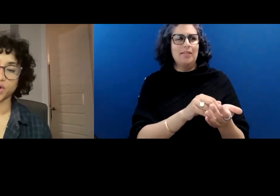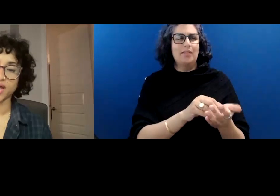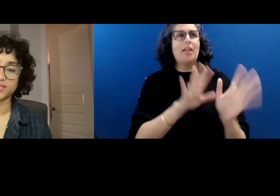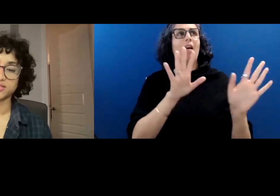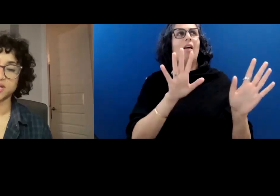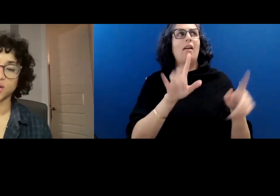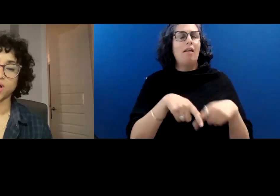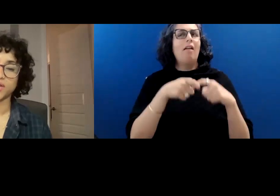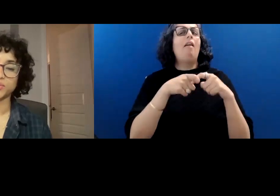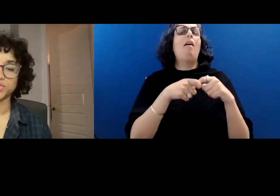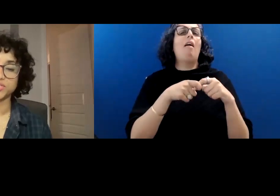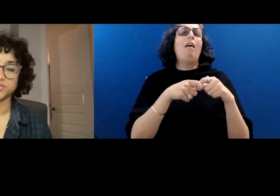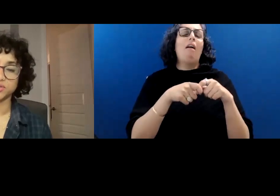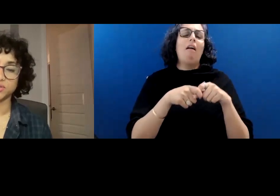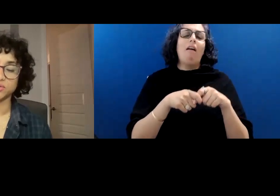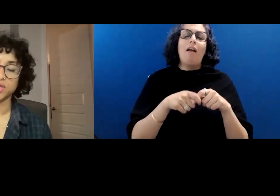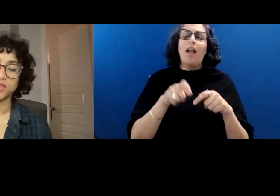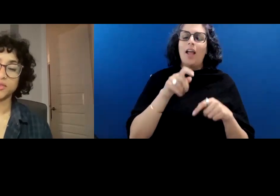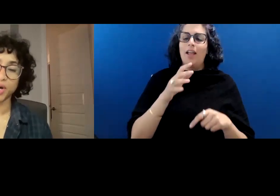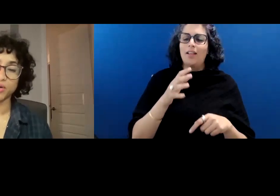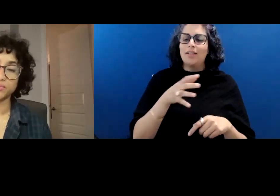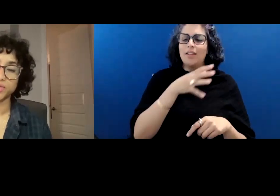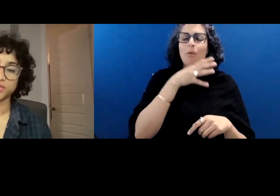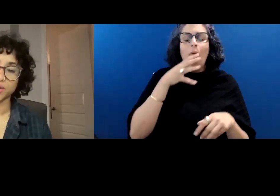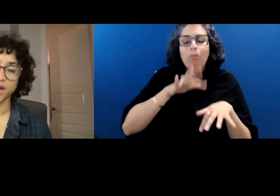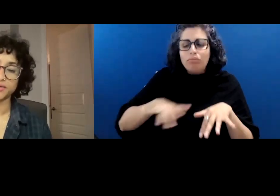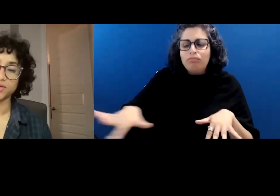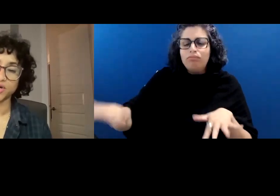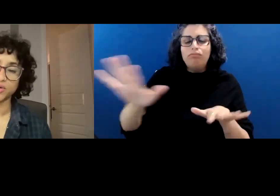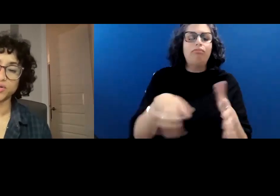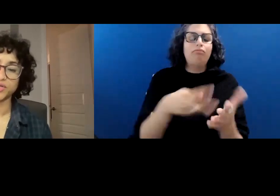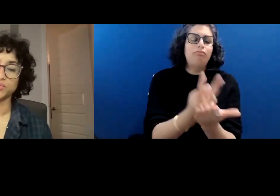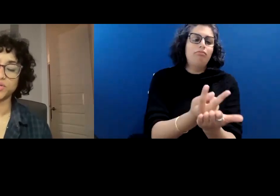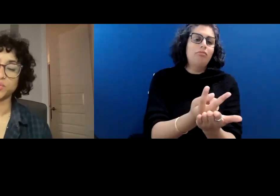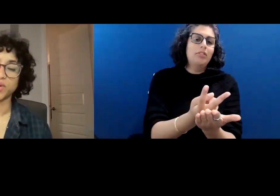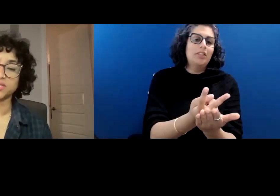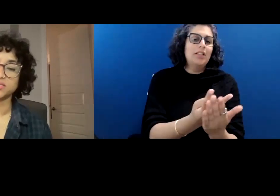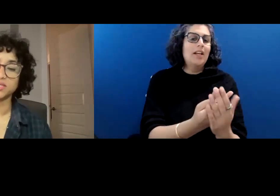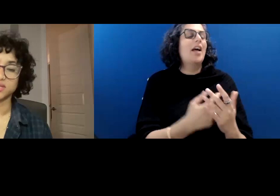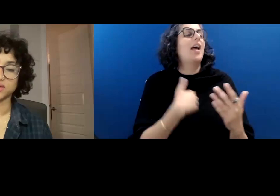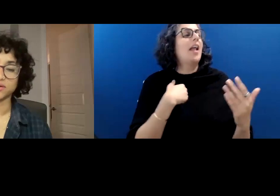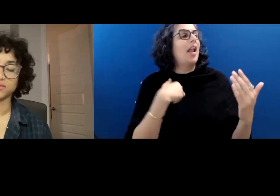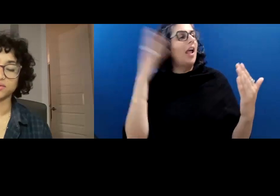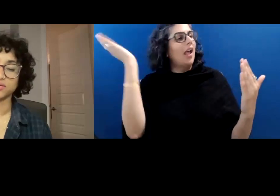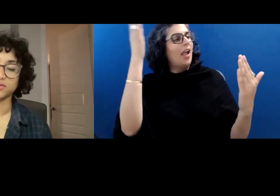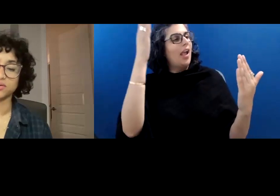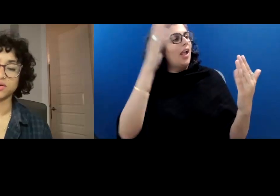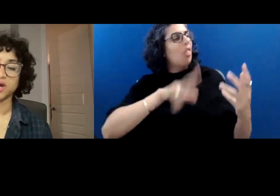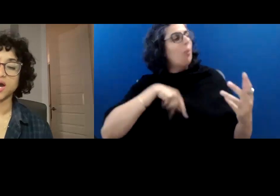the grass while I read to you the poem You hadn't known you'd been waiting to hear.